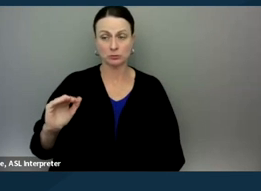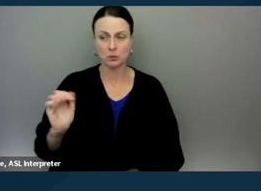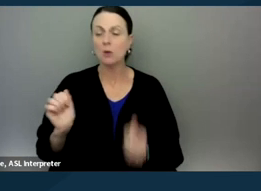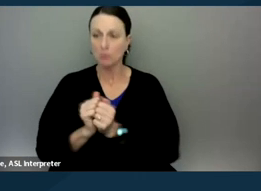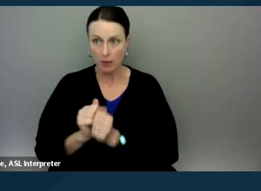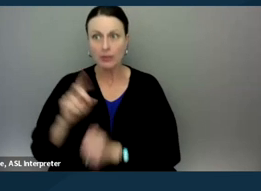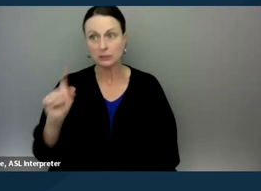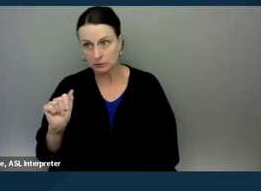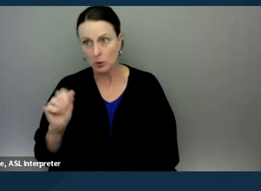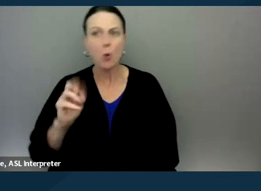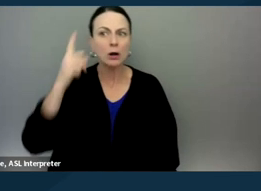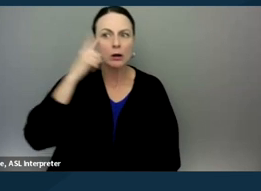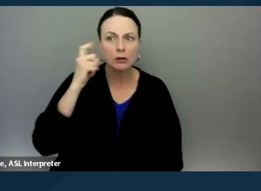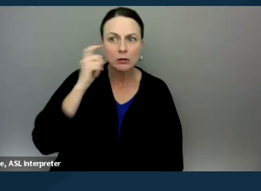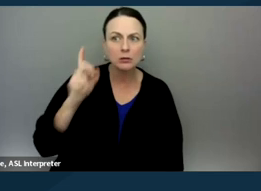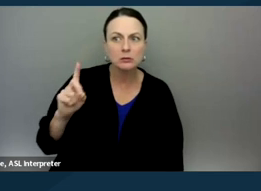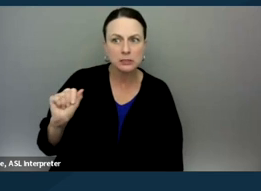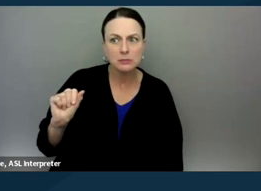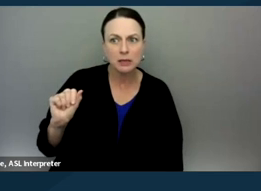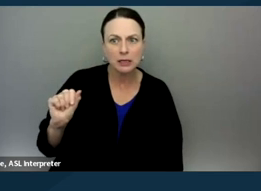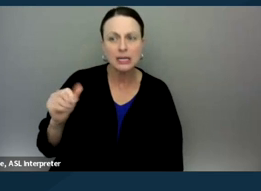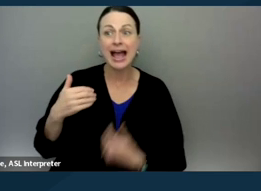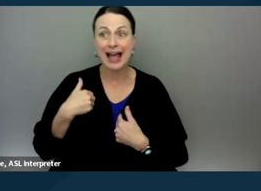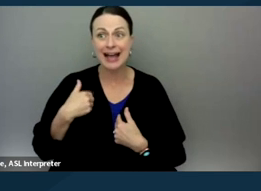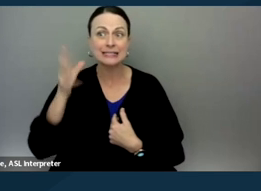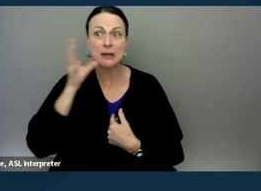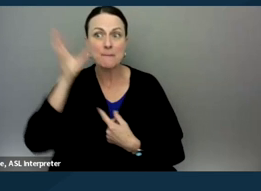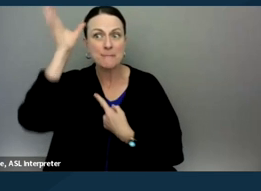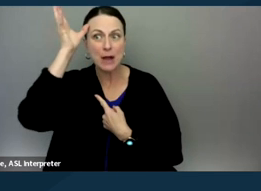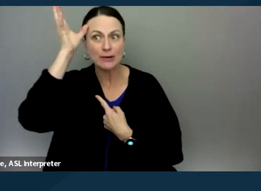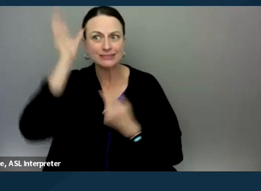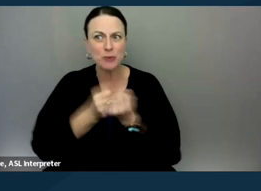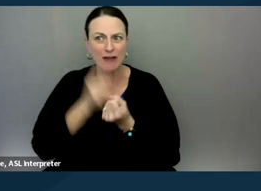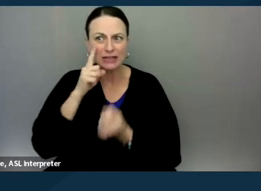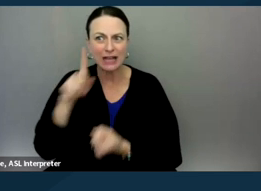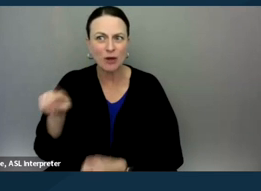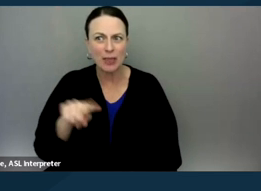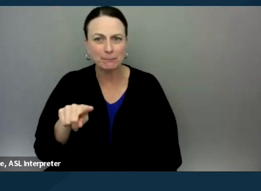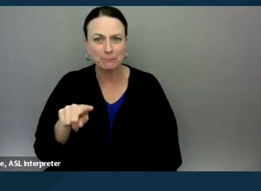or a suspected disability has a parent to advocate for them. And there are all kinds of reasons why